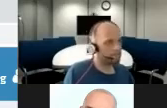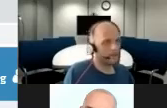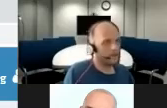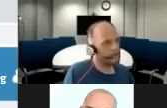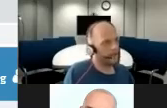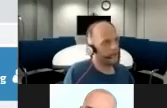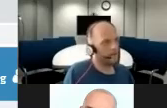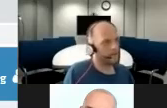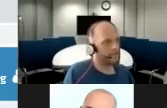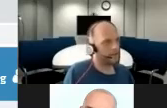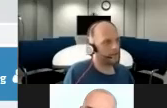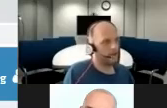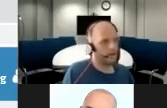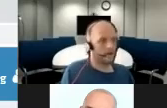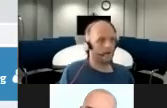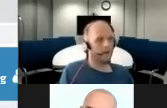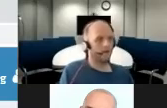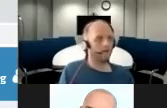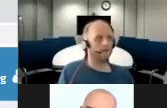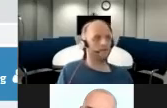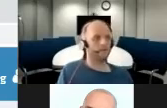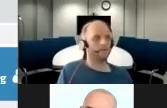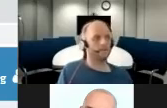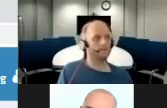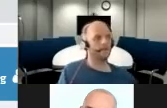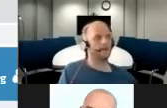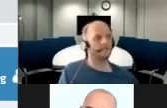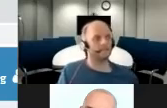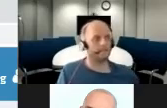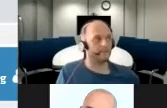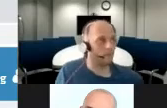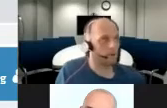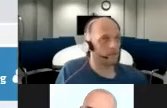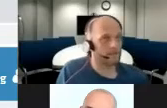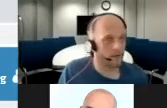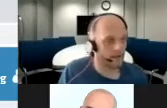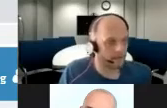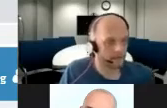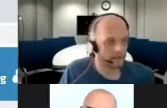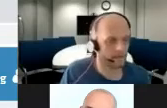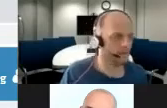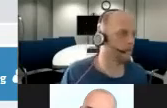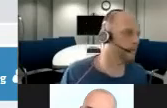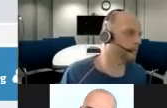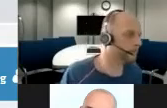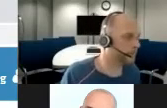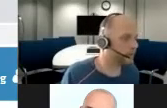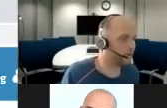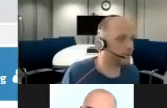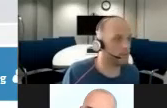I have a list here of all the accessibility components that were added. Not only today,